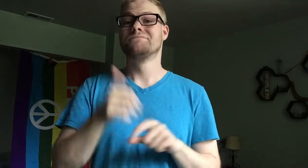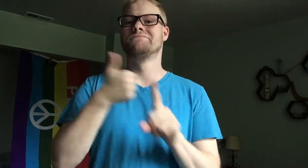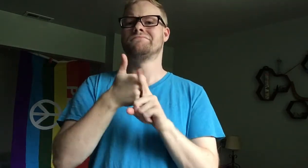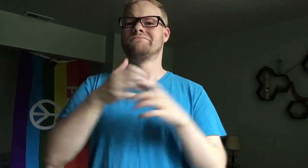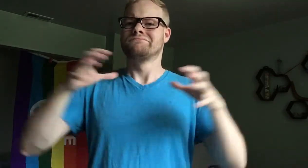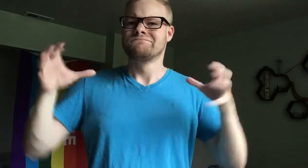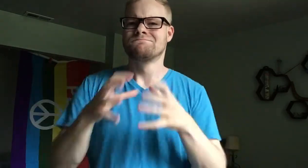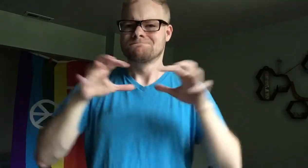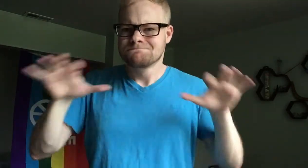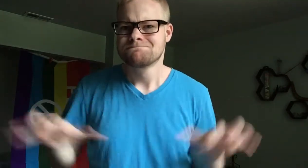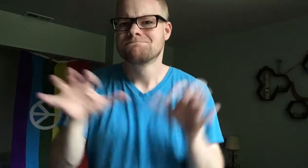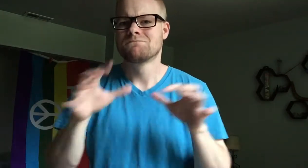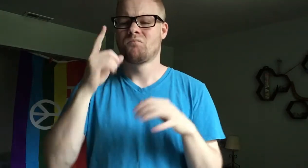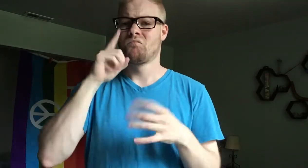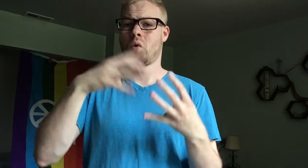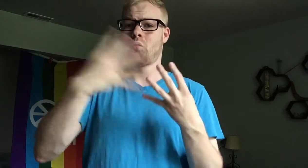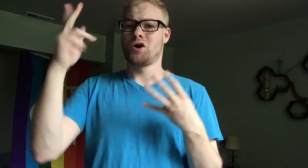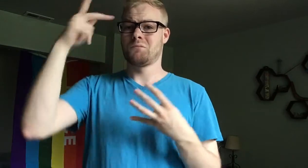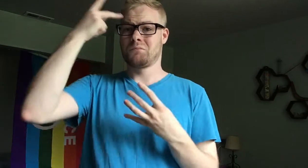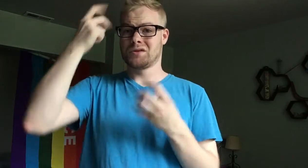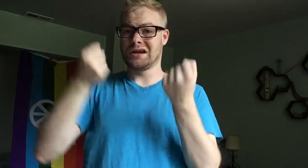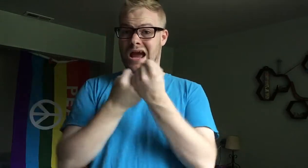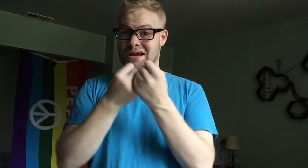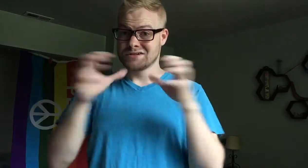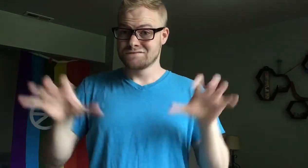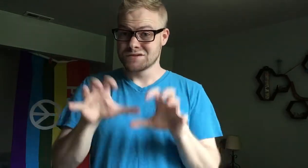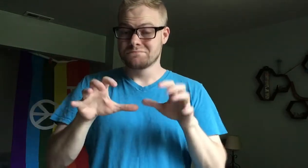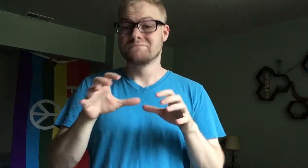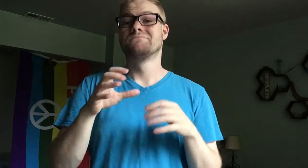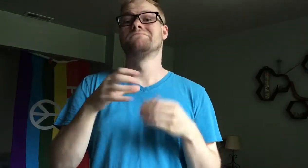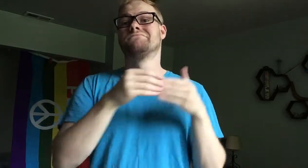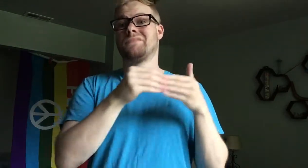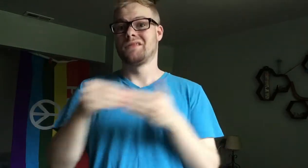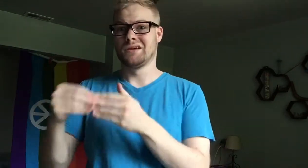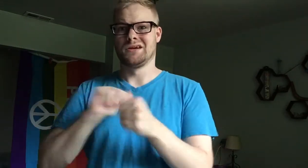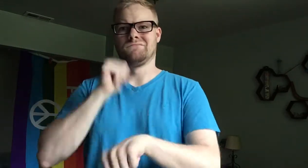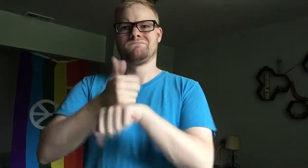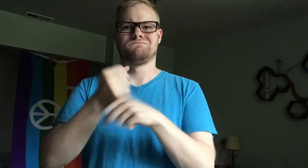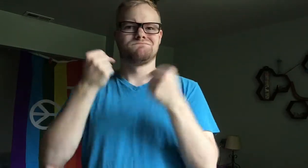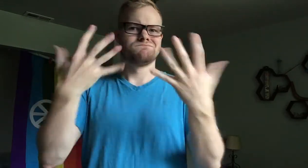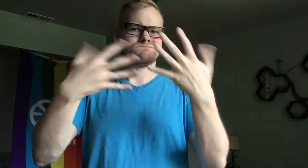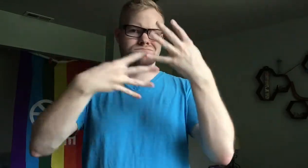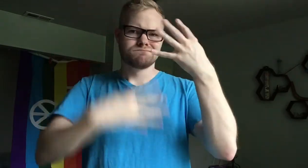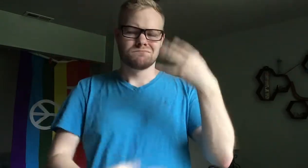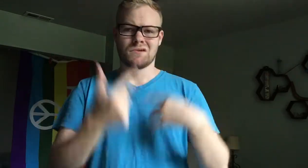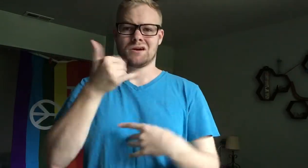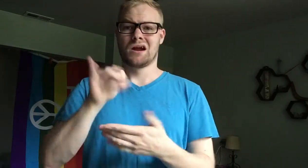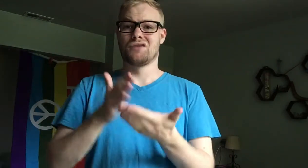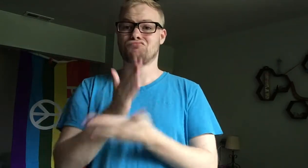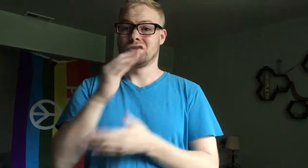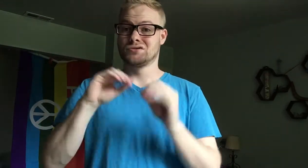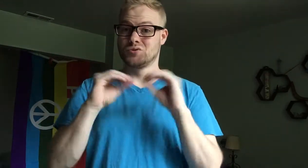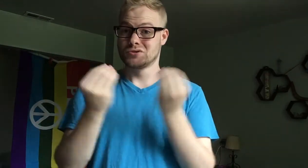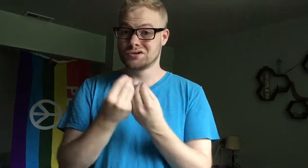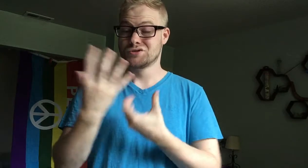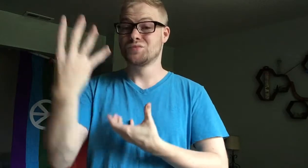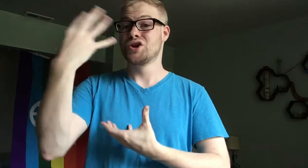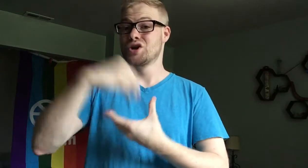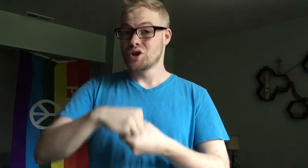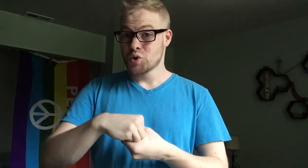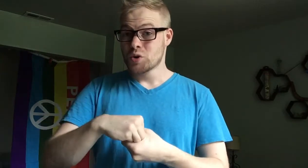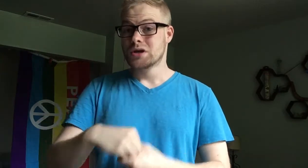it was a galvanizing force for queer political activism, leading to numerous gay rights organizations, including: